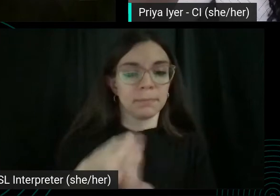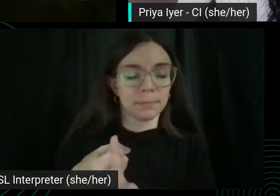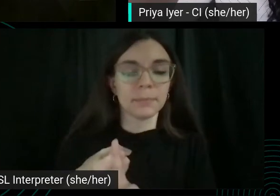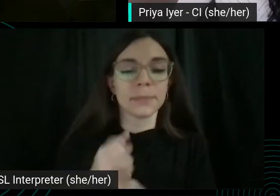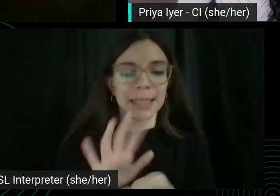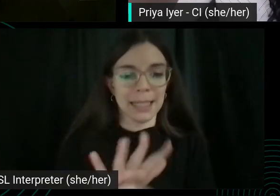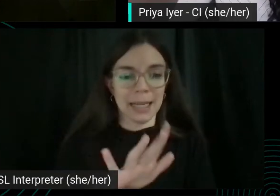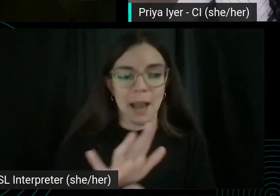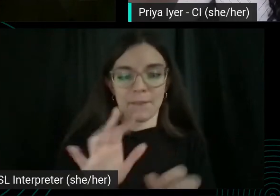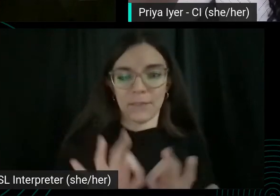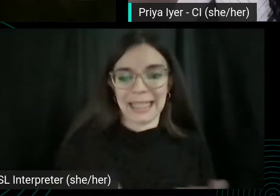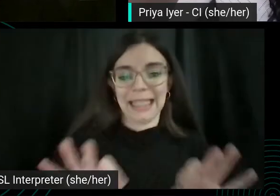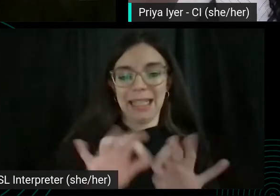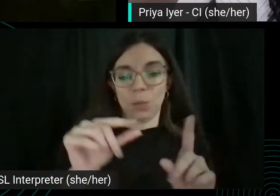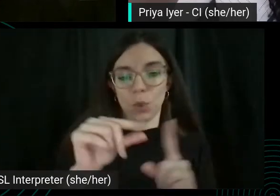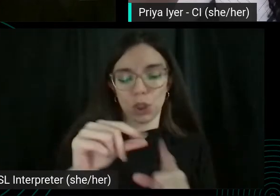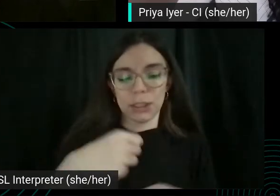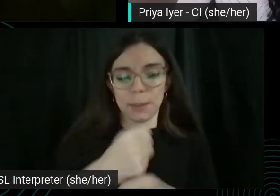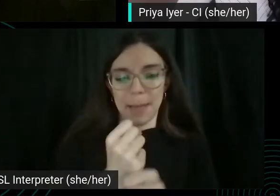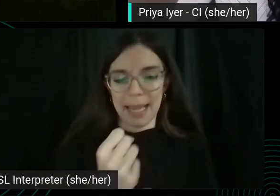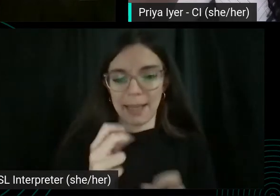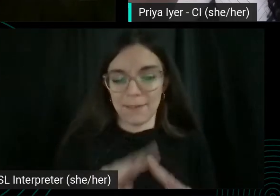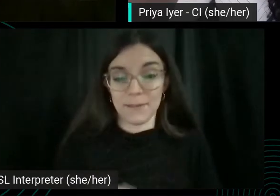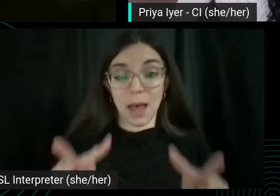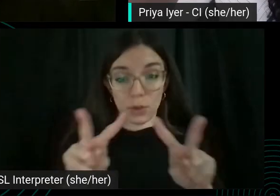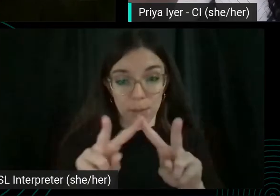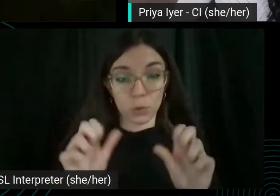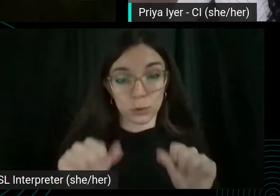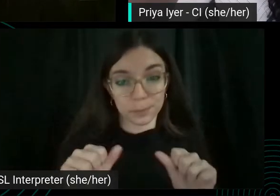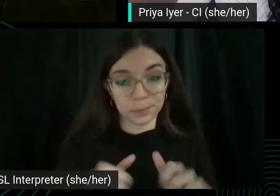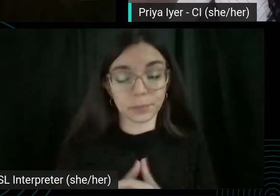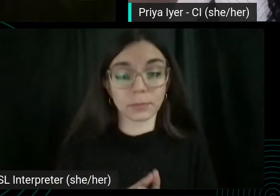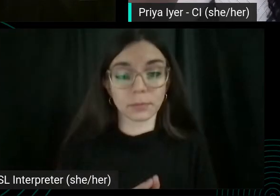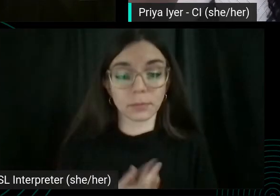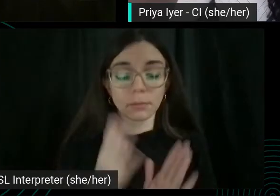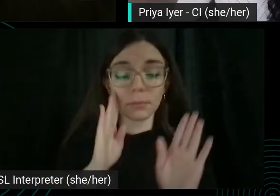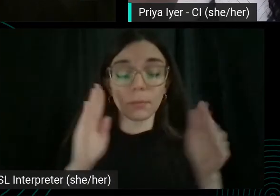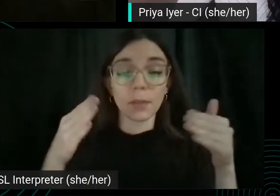So I'd say it, you know, focus on one main focus one.